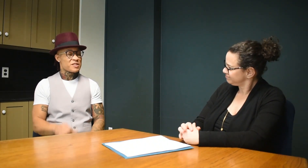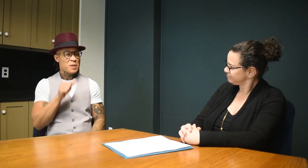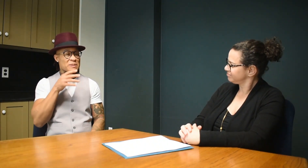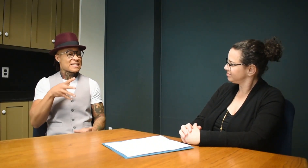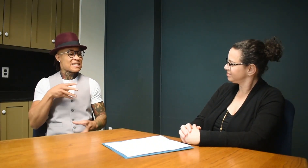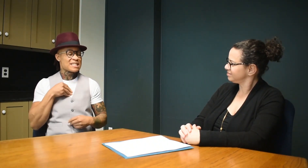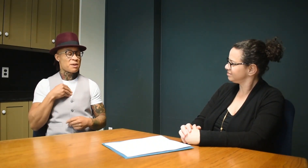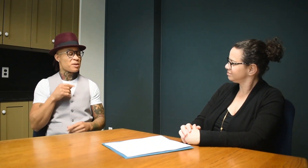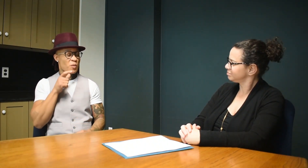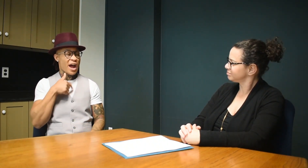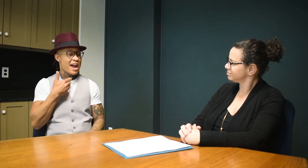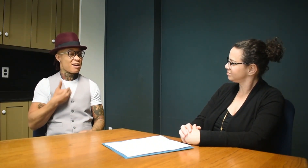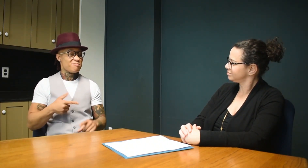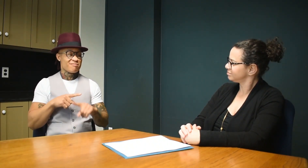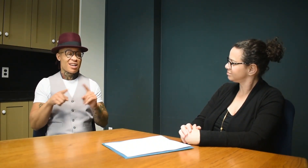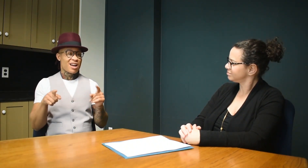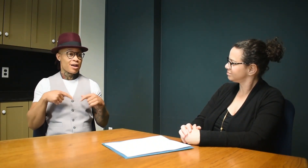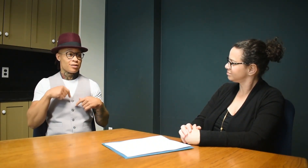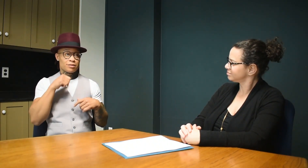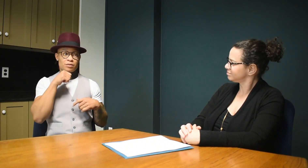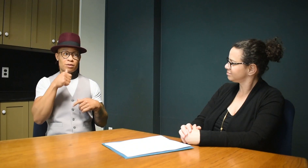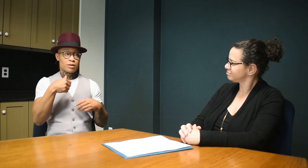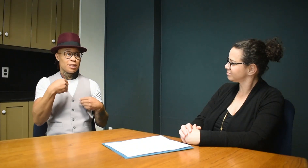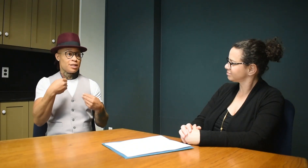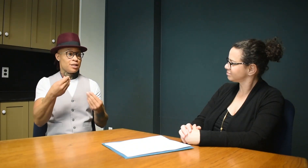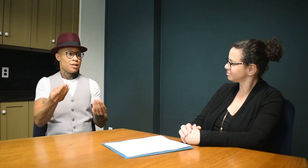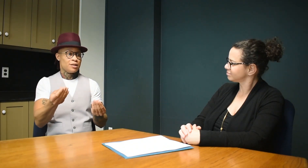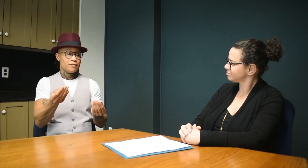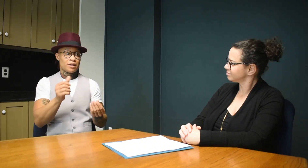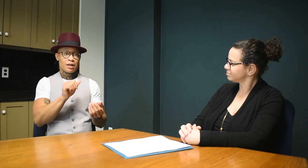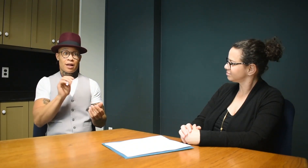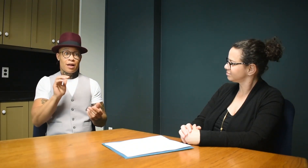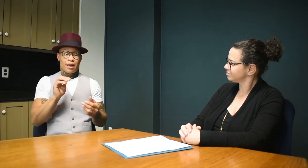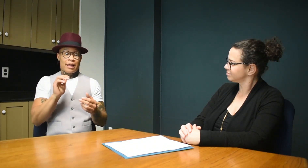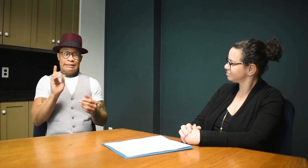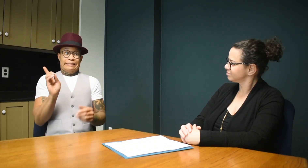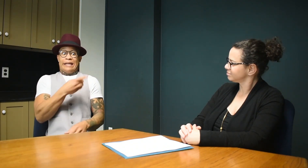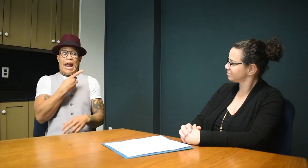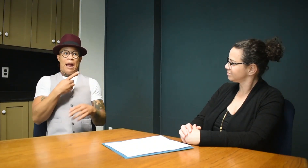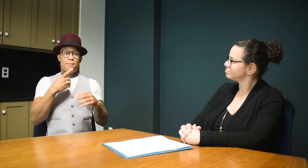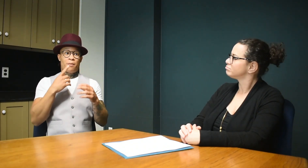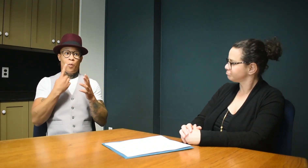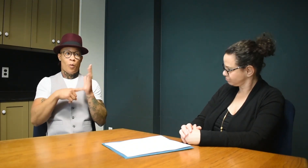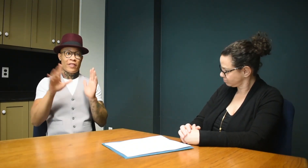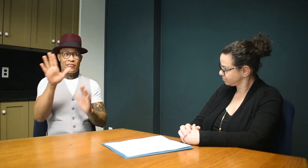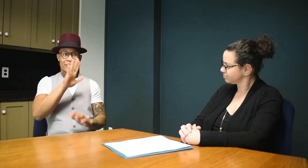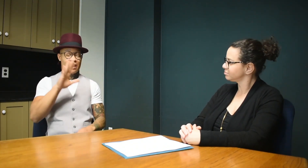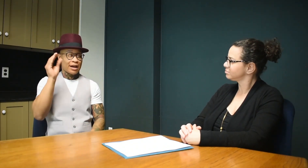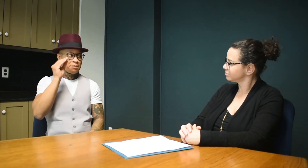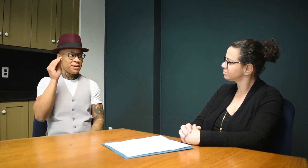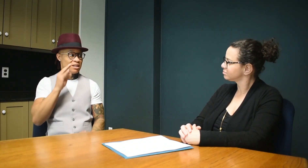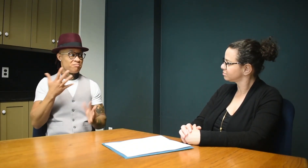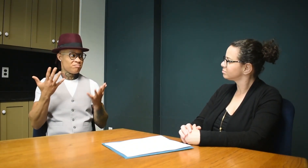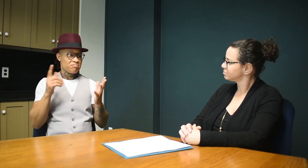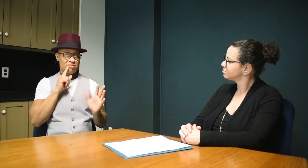They don't accept me for who I am. But I don't give a damn about about their opinion.